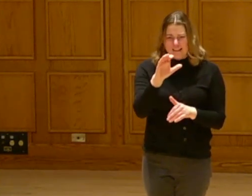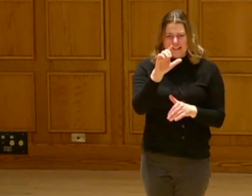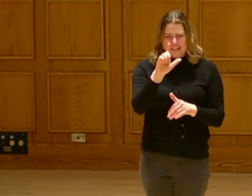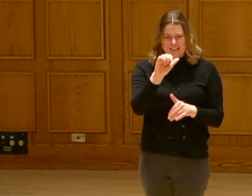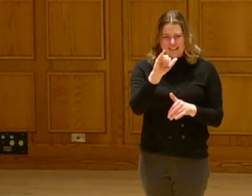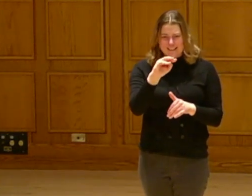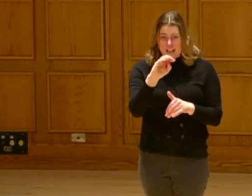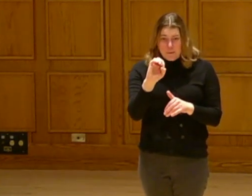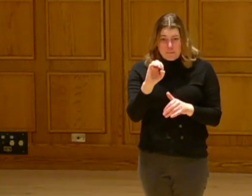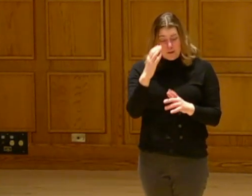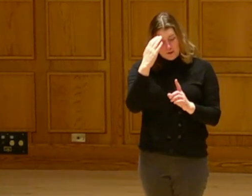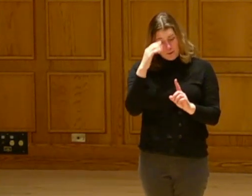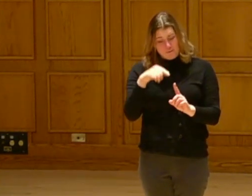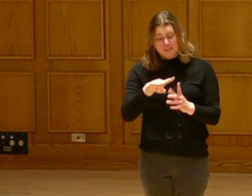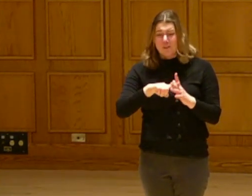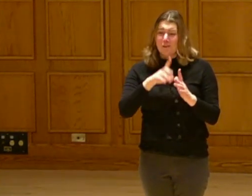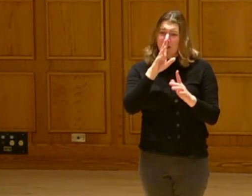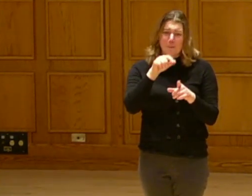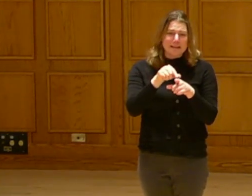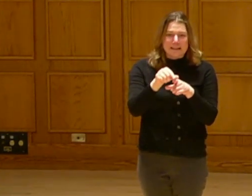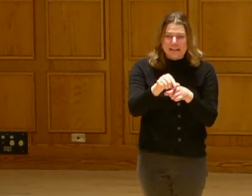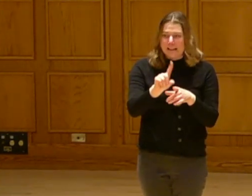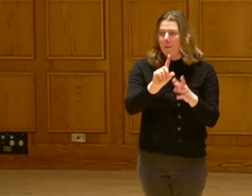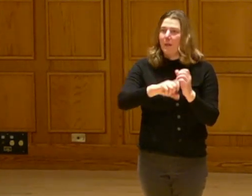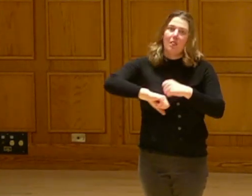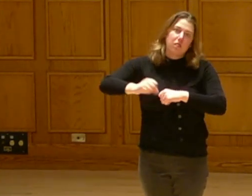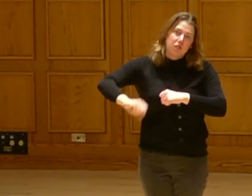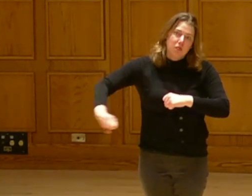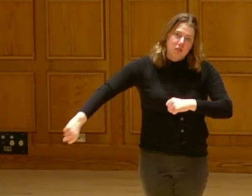I'm sorry. But I know if I start talking about seeds, we'll be here all night.